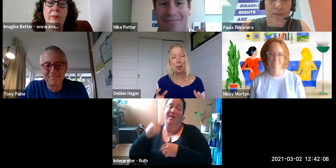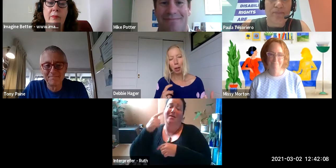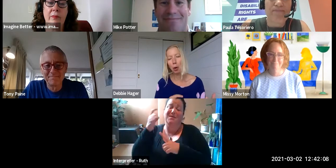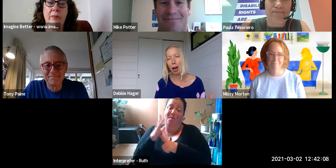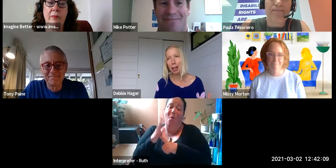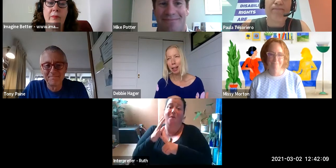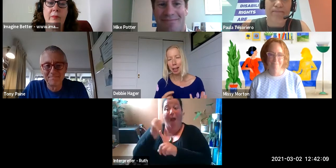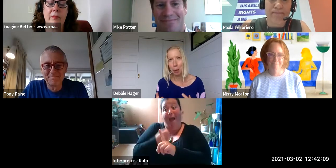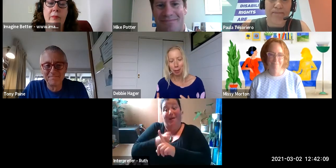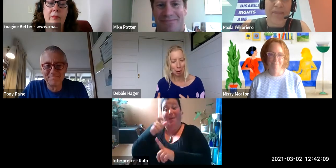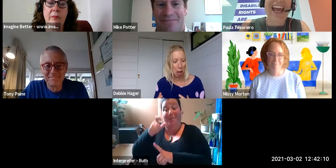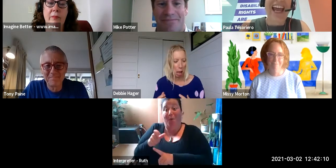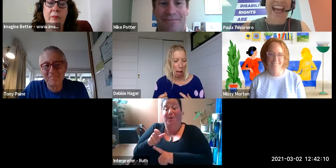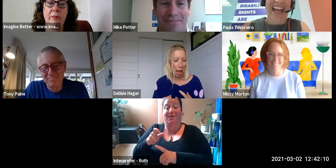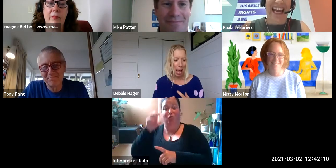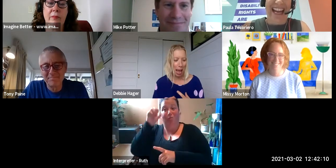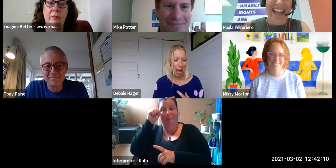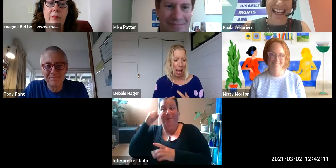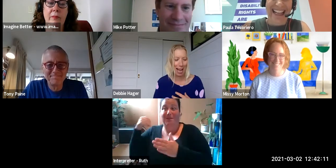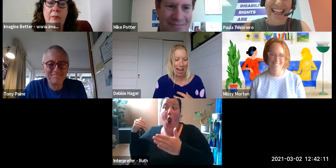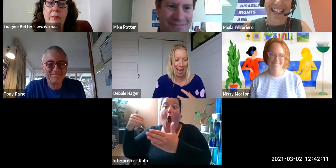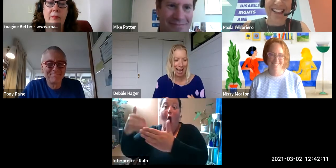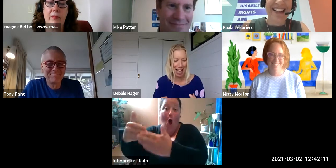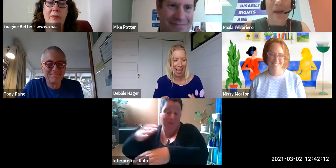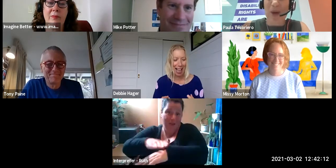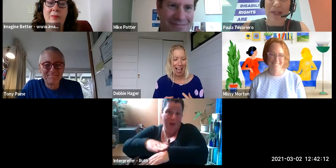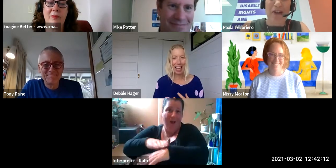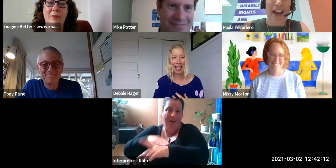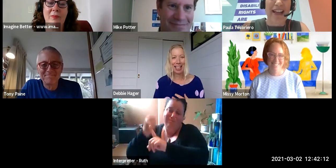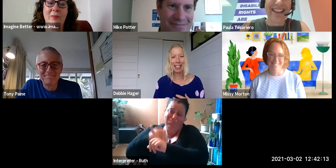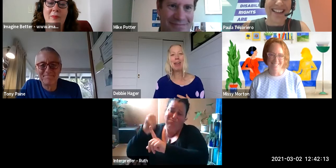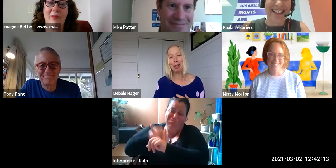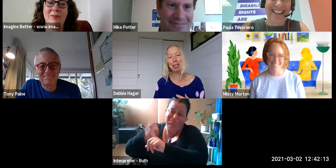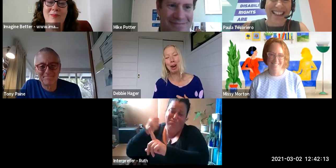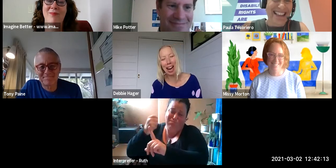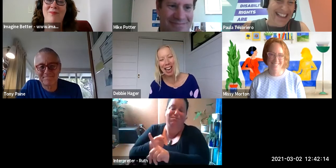this may be where we've been a bit slow on the uptake Tony, with some other movements is.